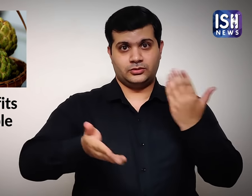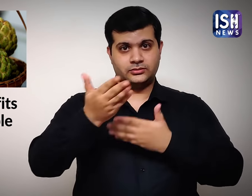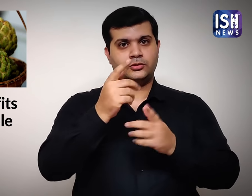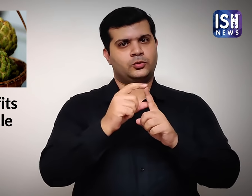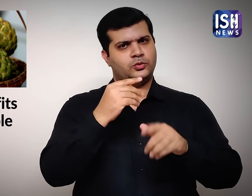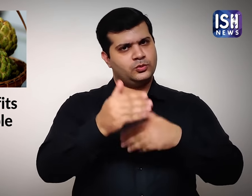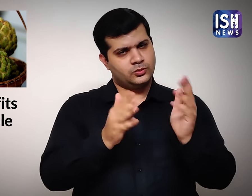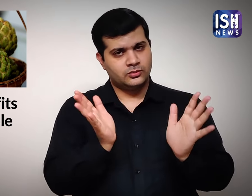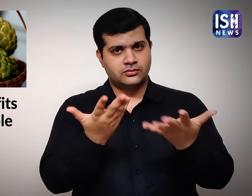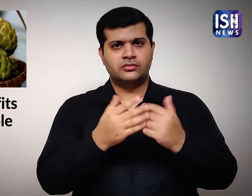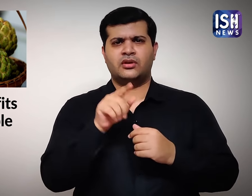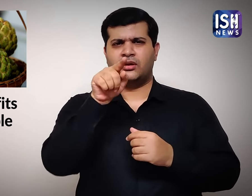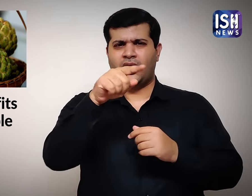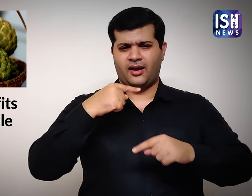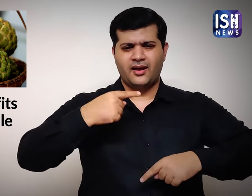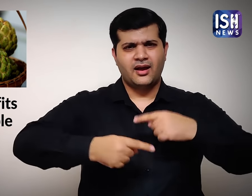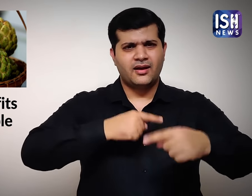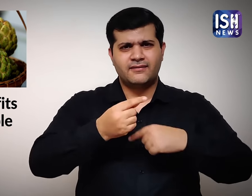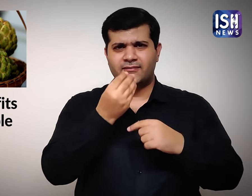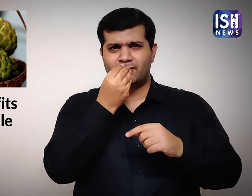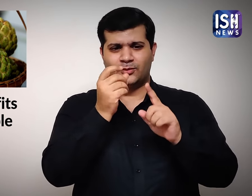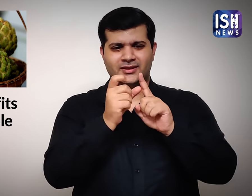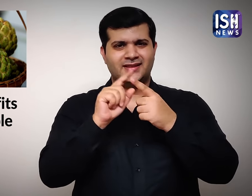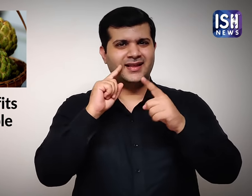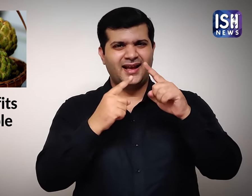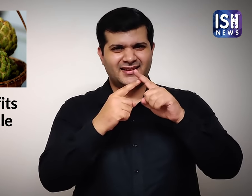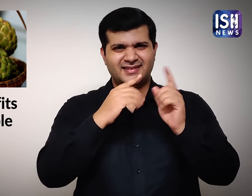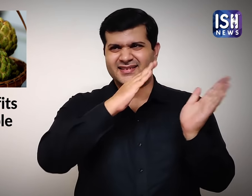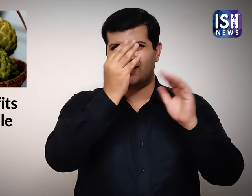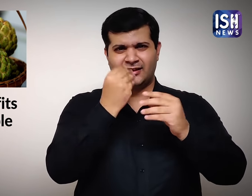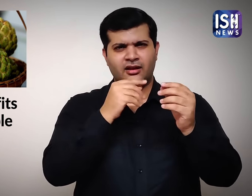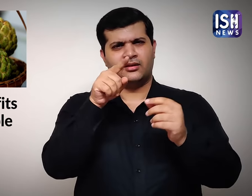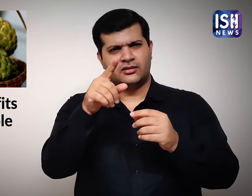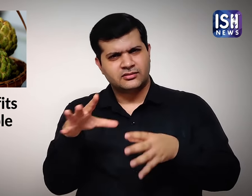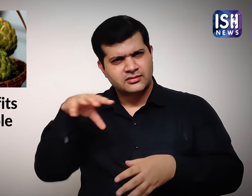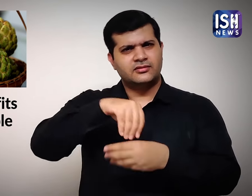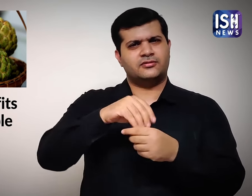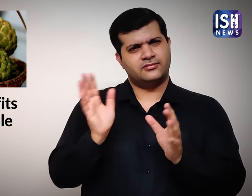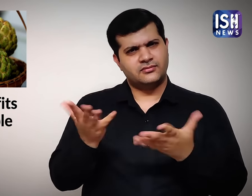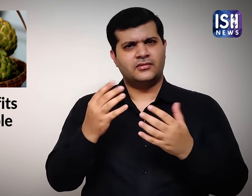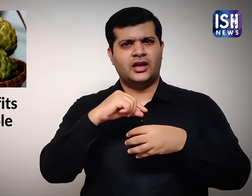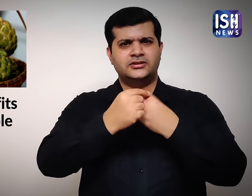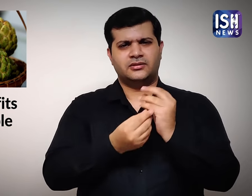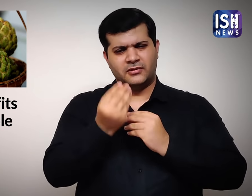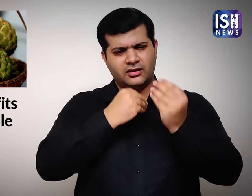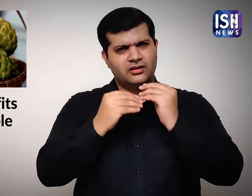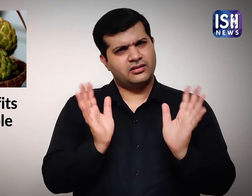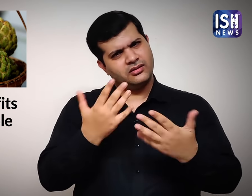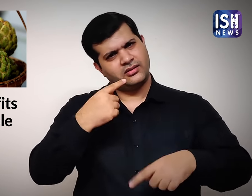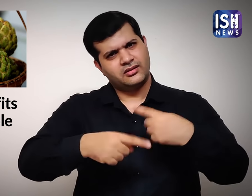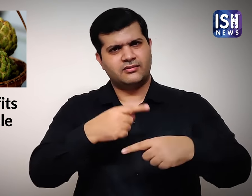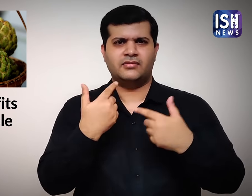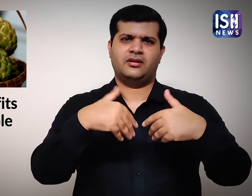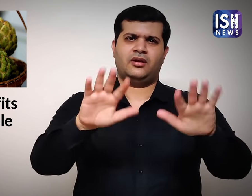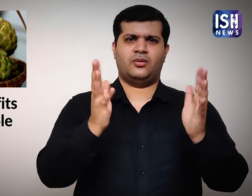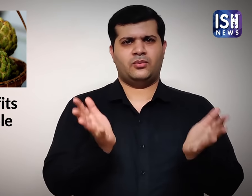You can add Custard Apple in your diet in multiple ways.